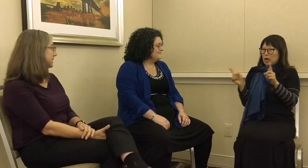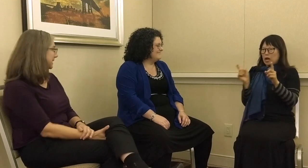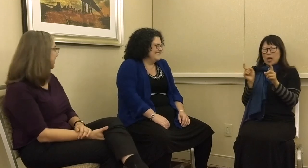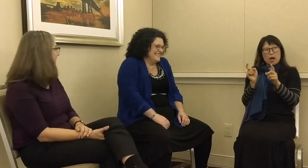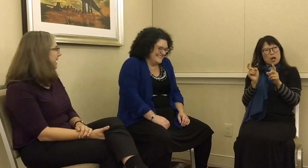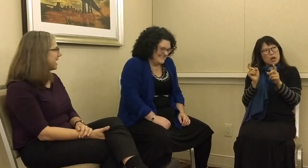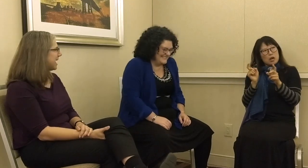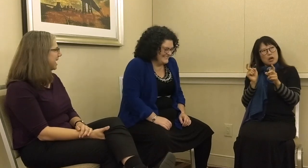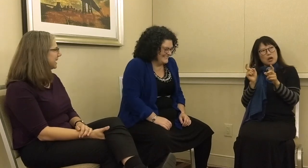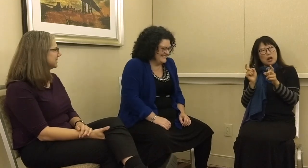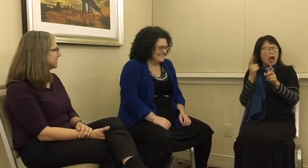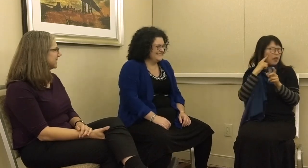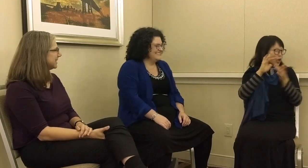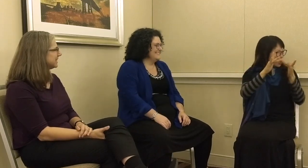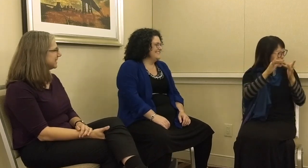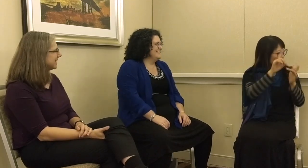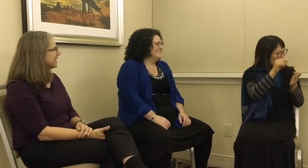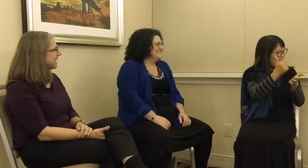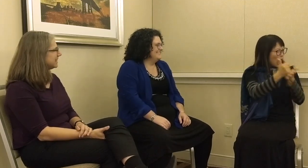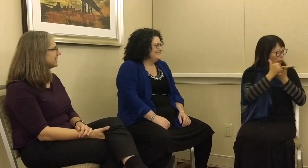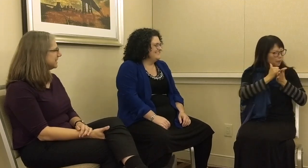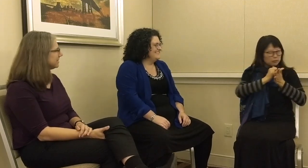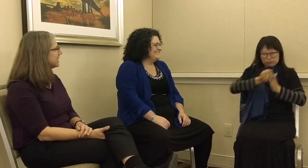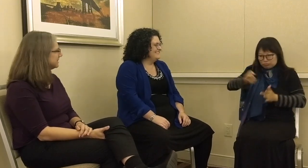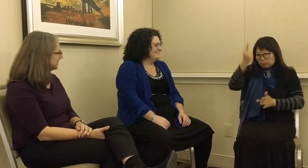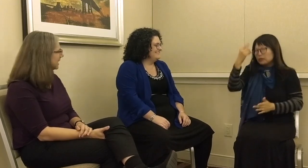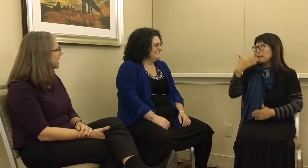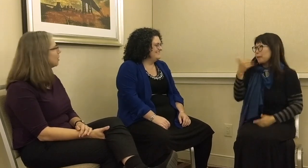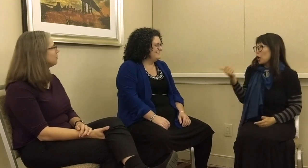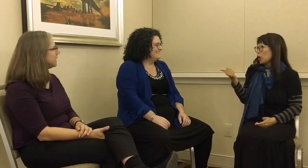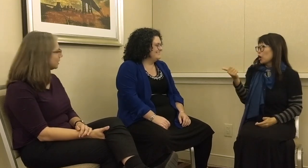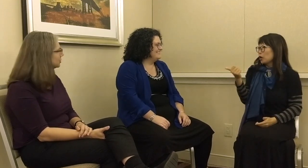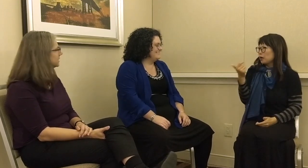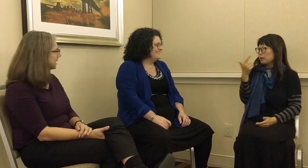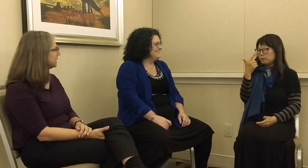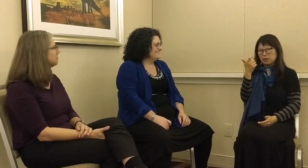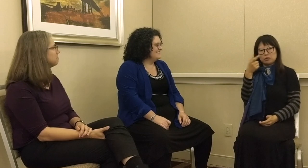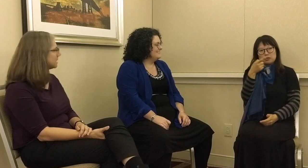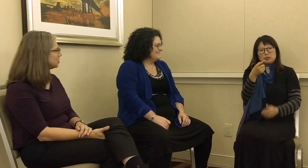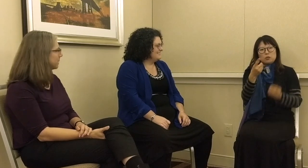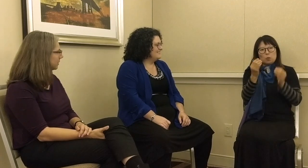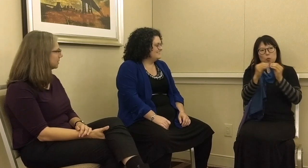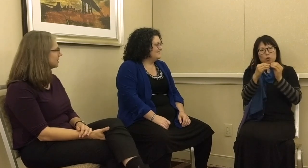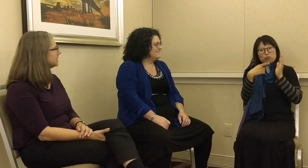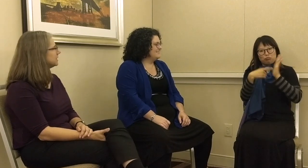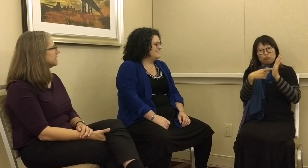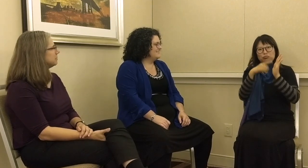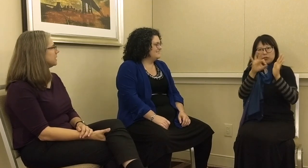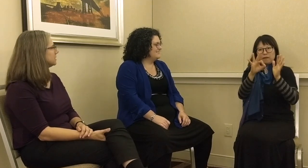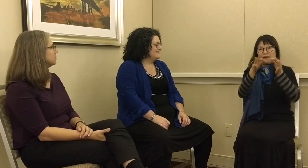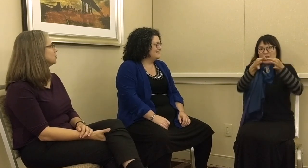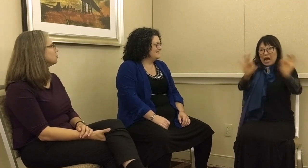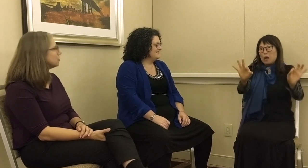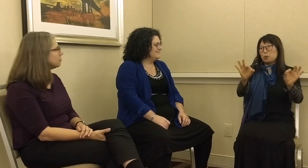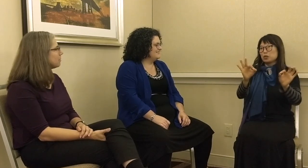busy. I think the internet data helped me understand it much better because it truly